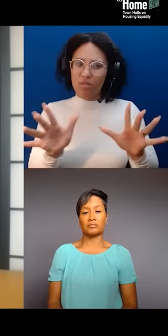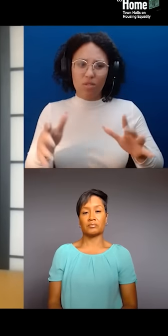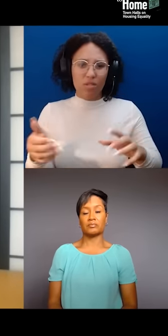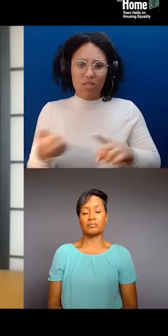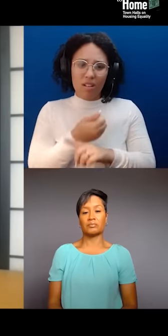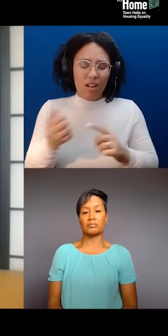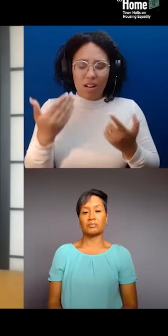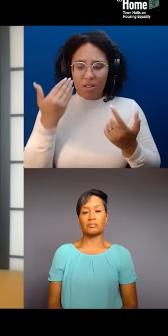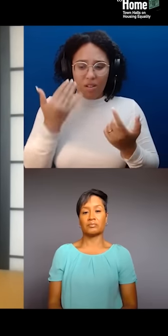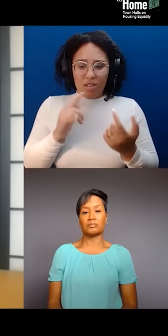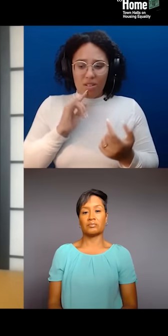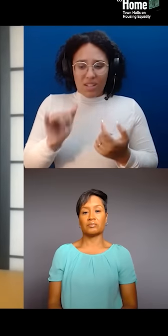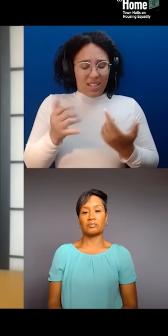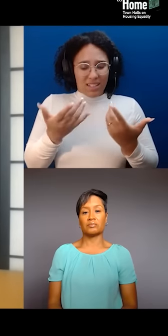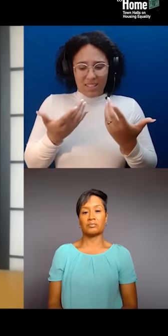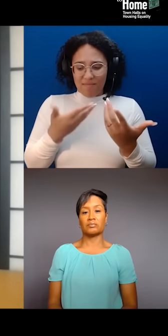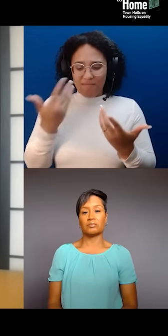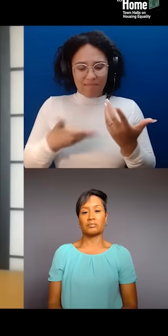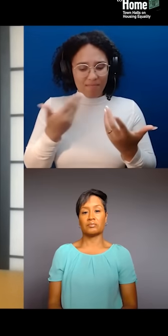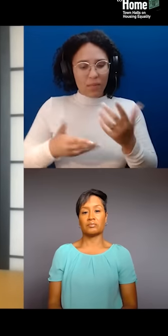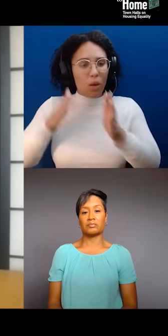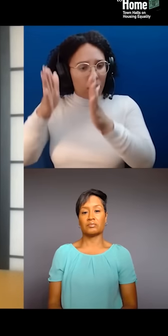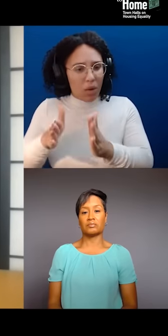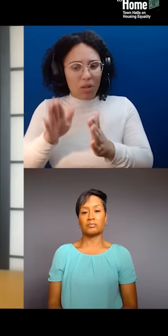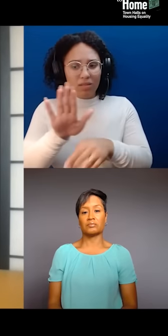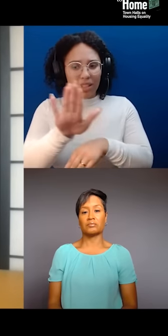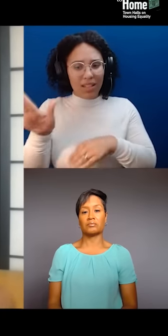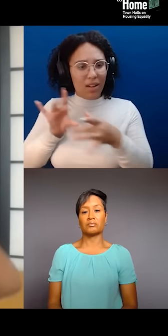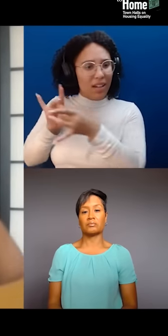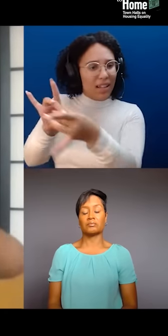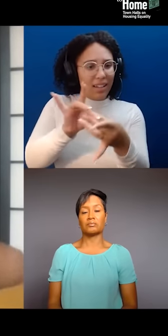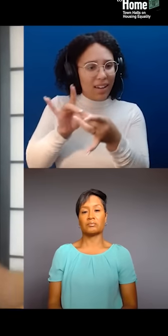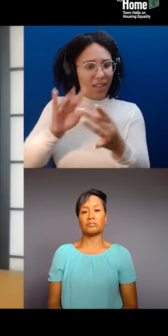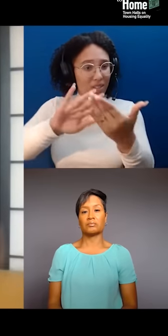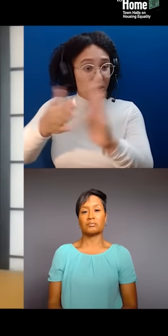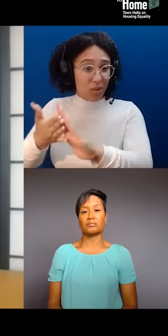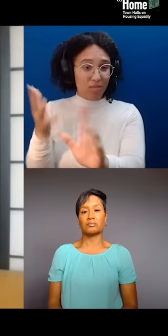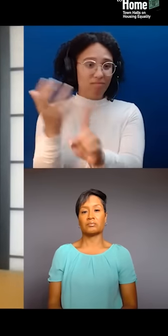and existence within their community. Where I'm from, so I have a lot of different roots in New York City.